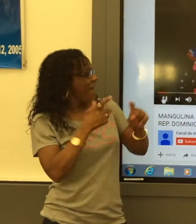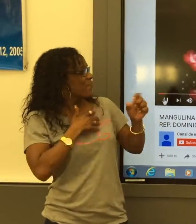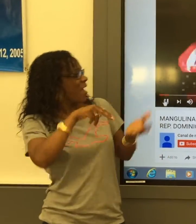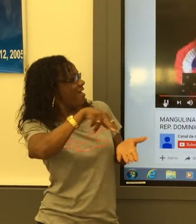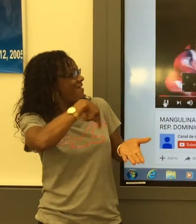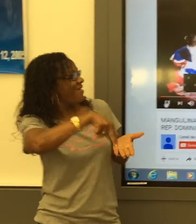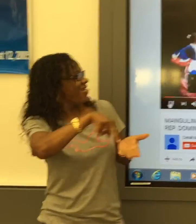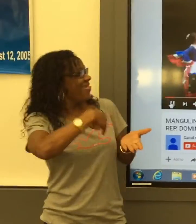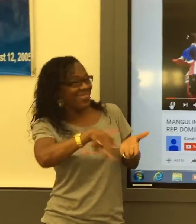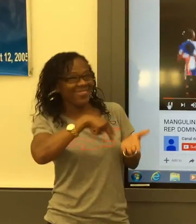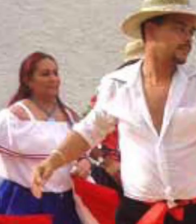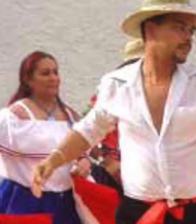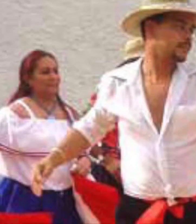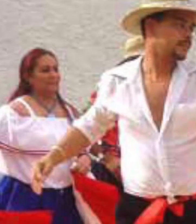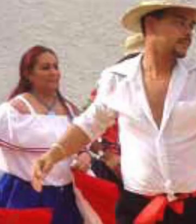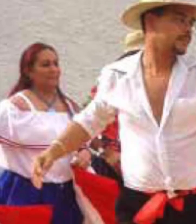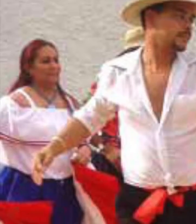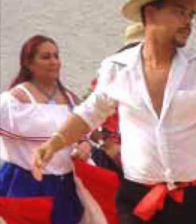Dominican dance and music are a part of our everyday life.